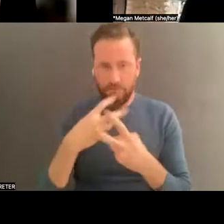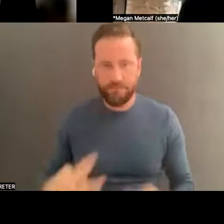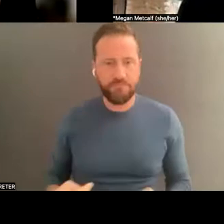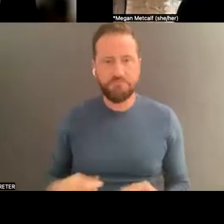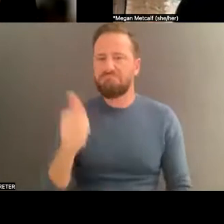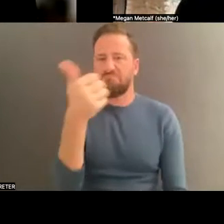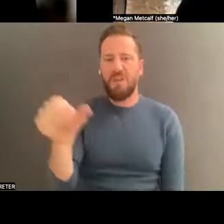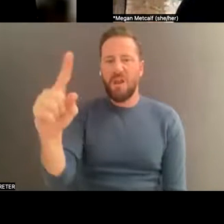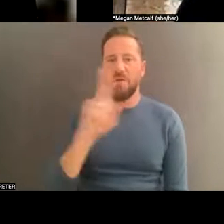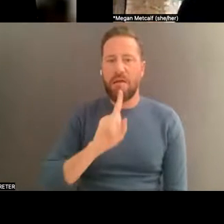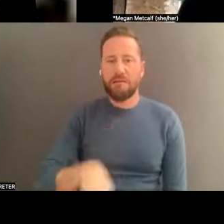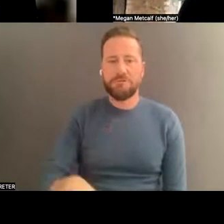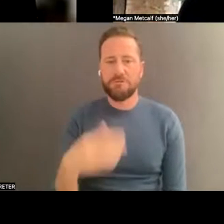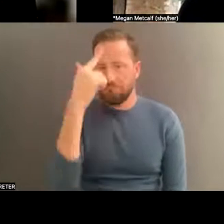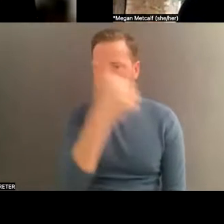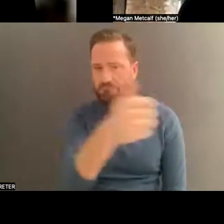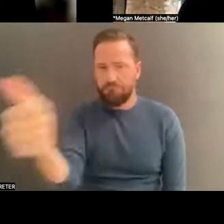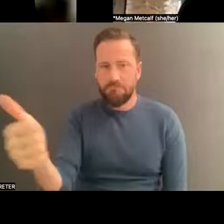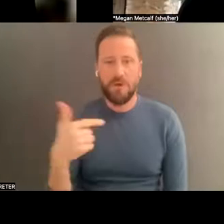. Anyone feel free to pick up that question if you